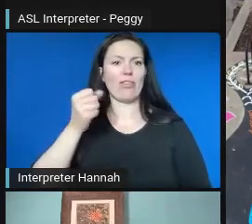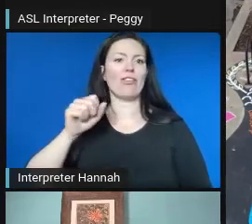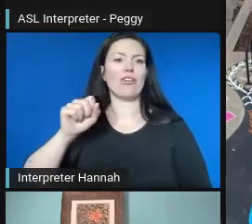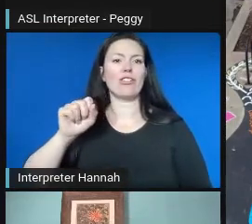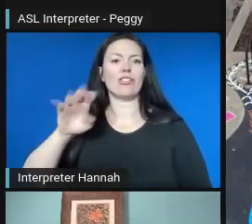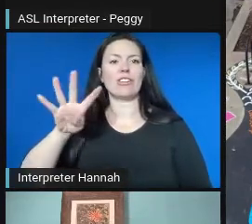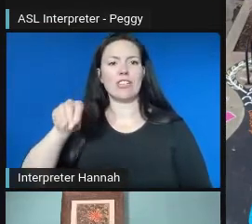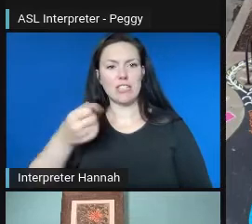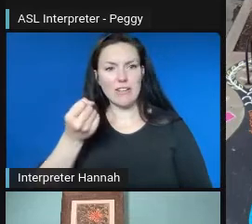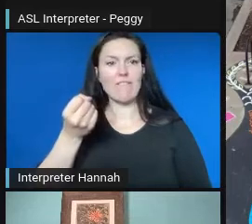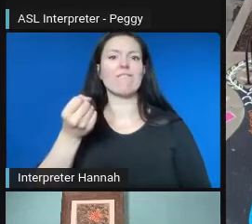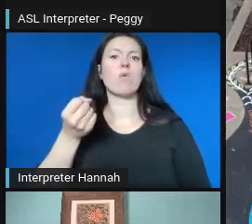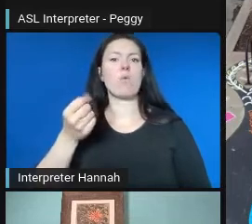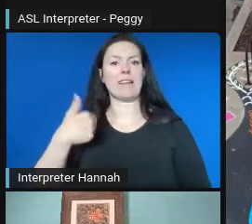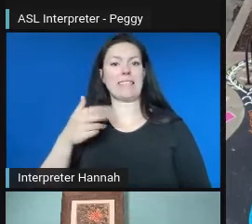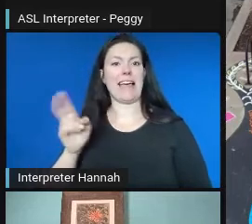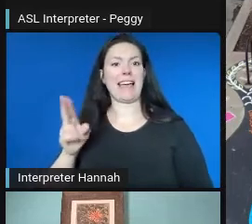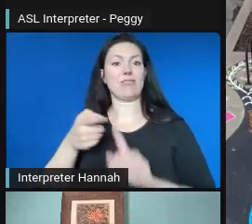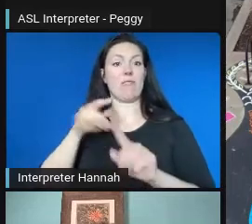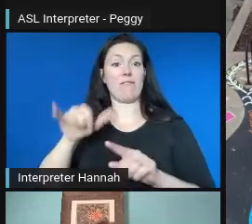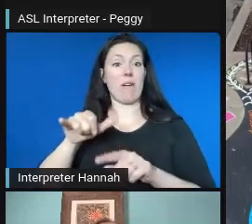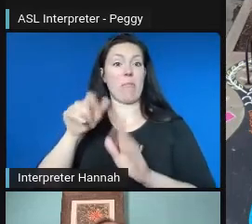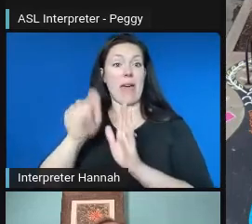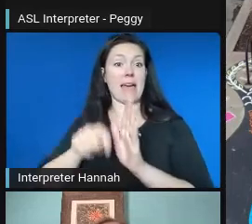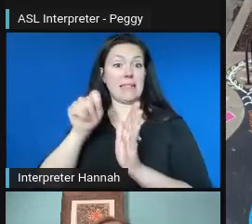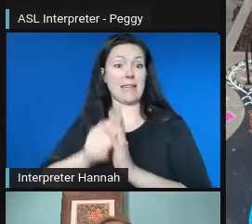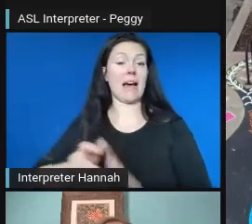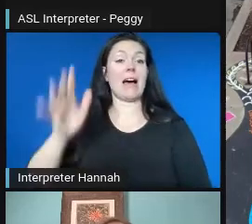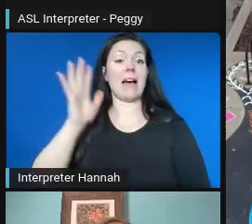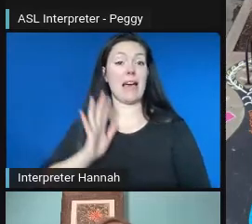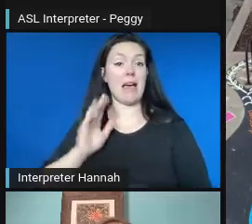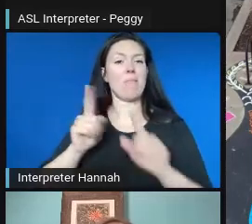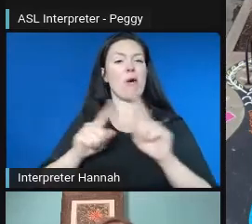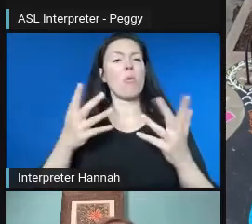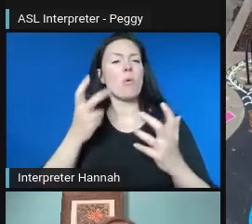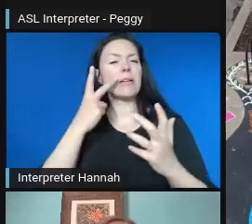So Eleanor went through a process of, you know,